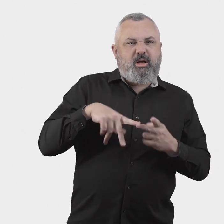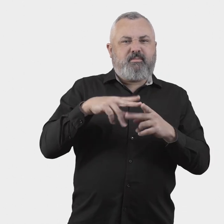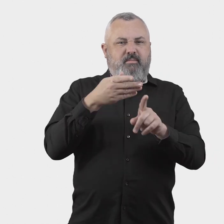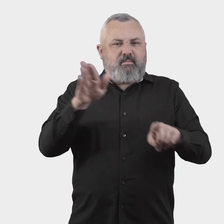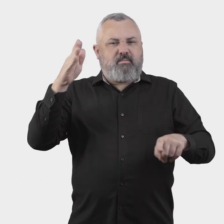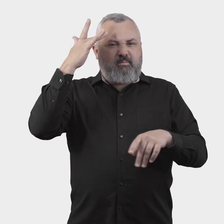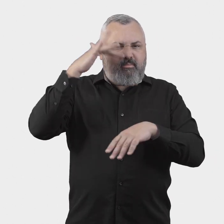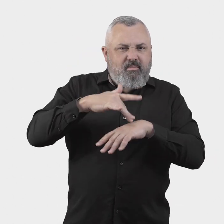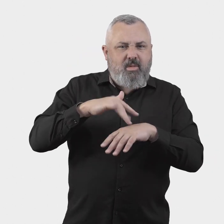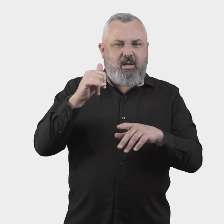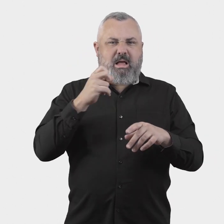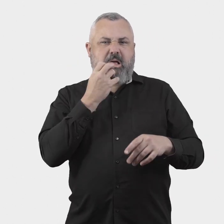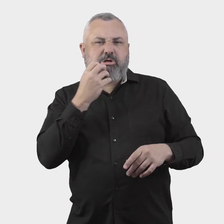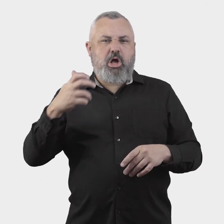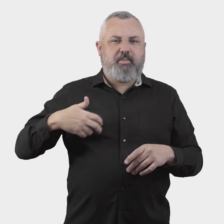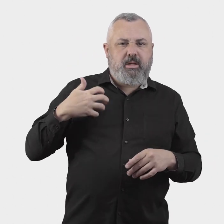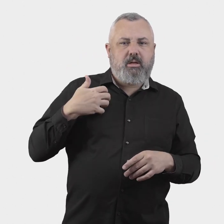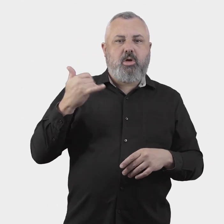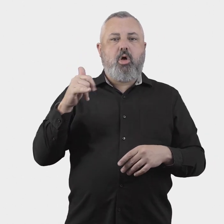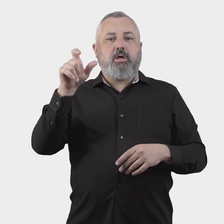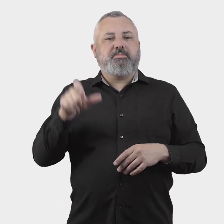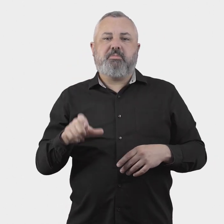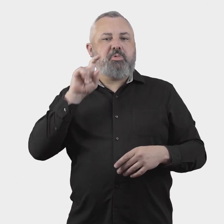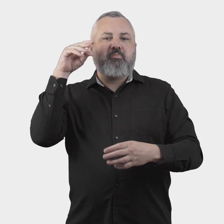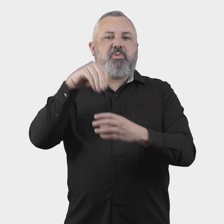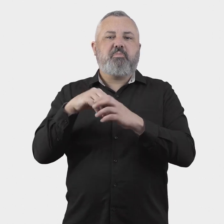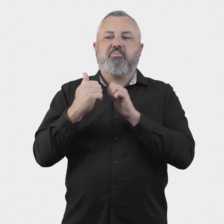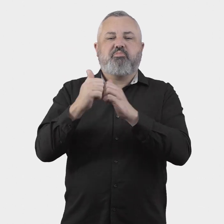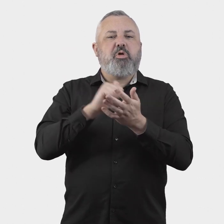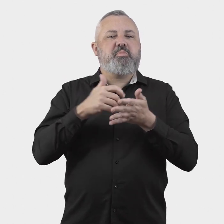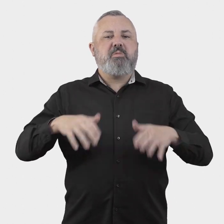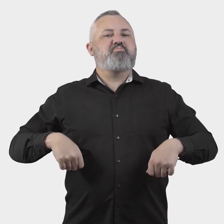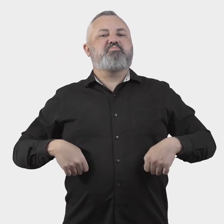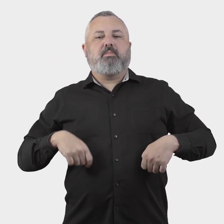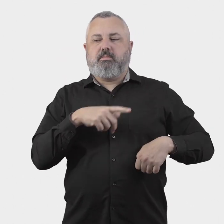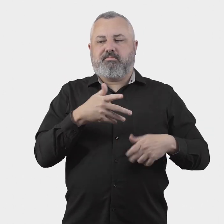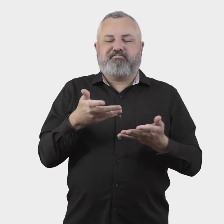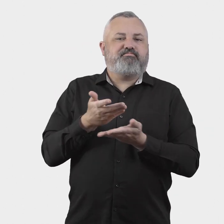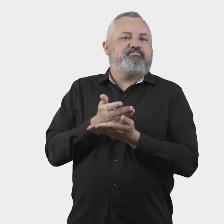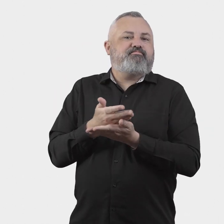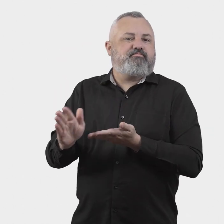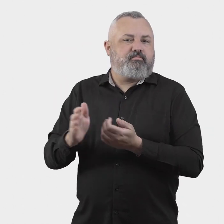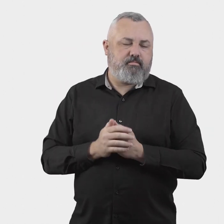because the complaint is frivolous or vexatious, or because the complainant does not cooperate reasonably.